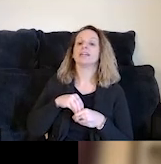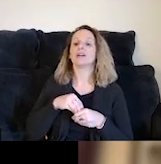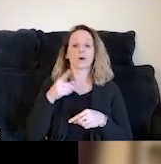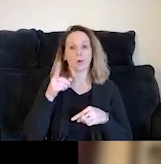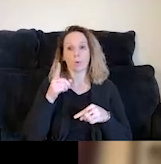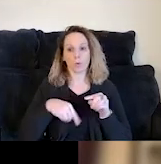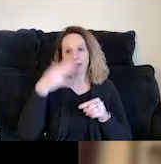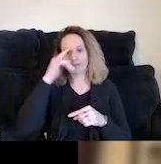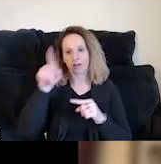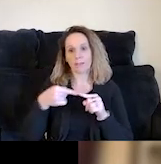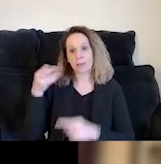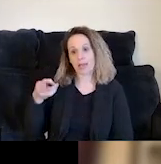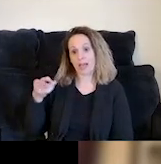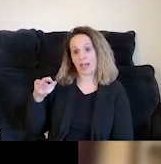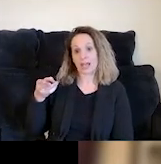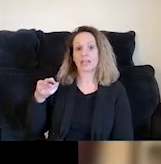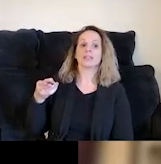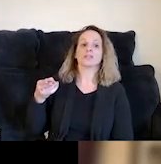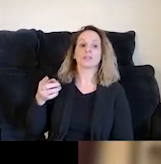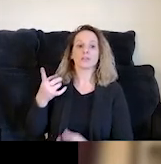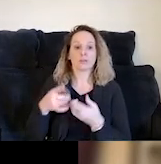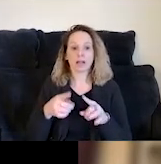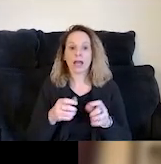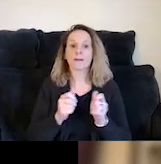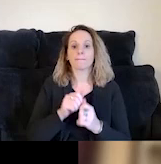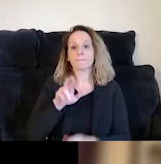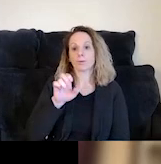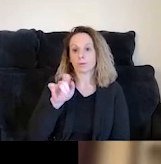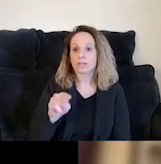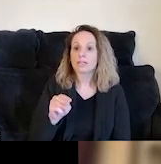about the history of racism and historical trauma